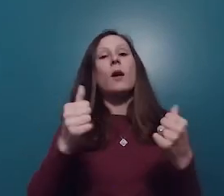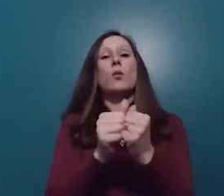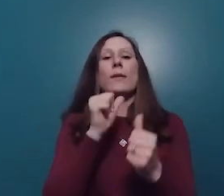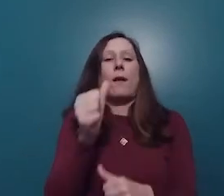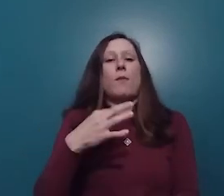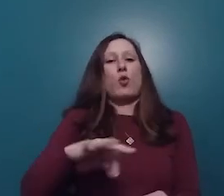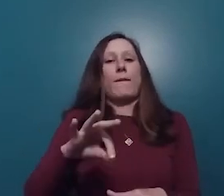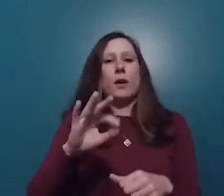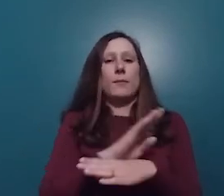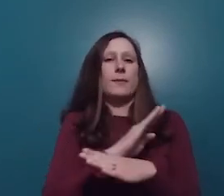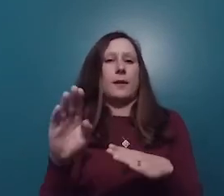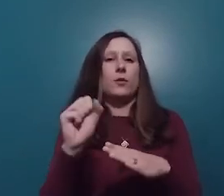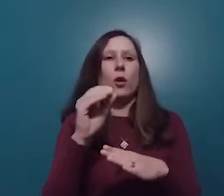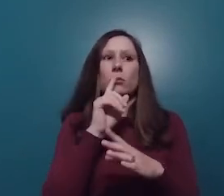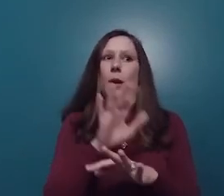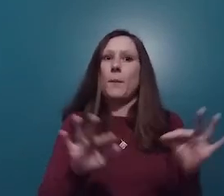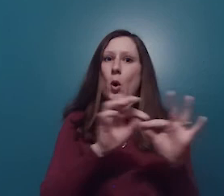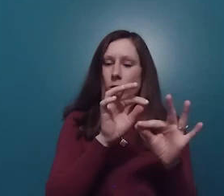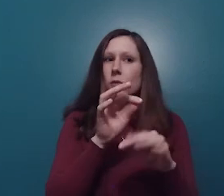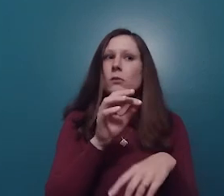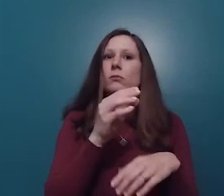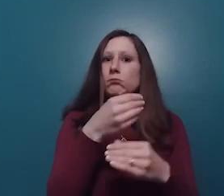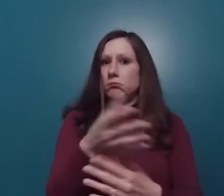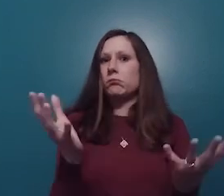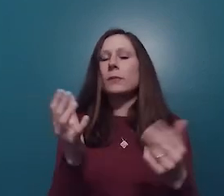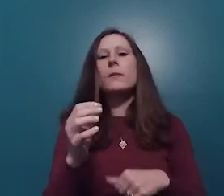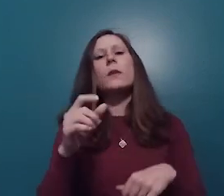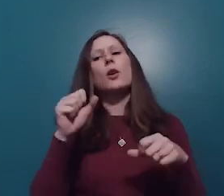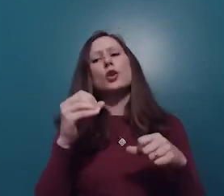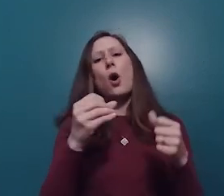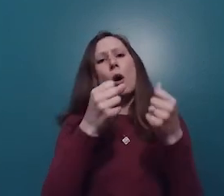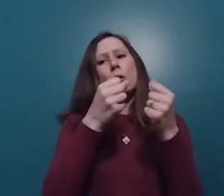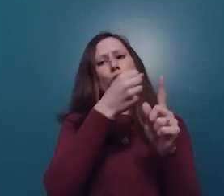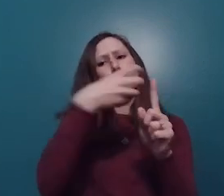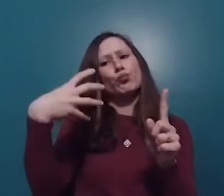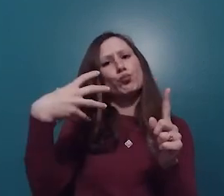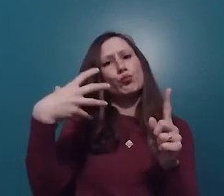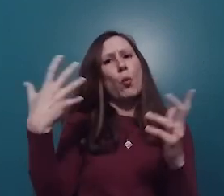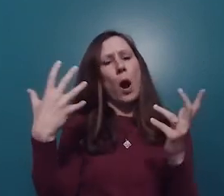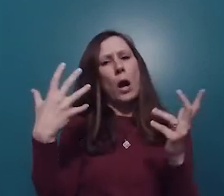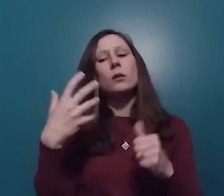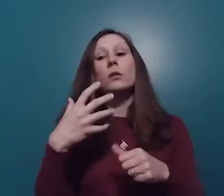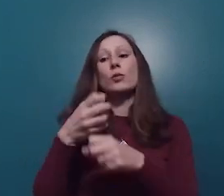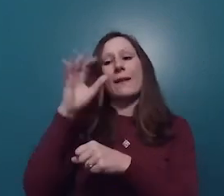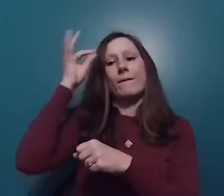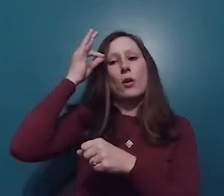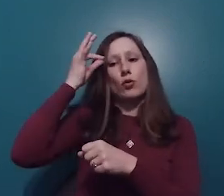this is important to get this out there. So here's the breakdown of the federal programs that receive funding.